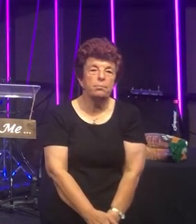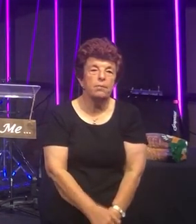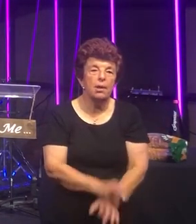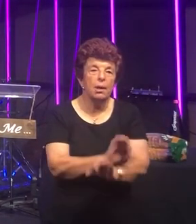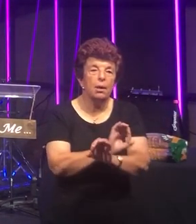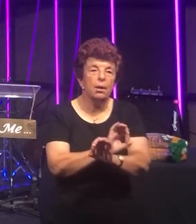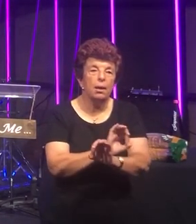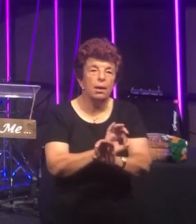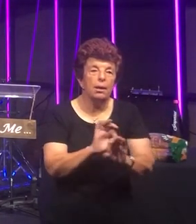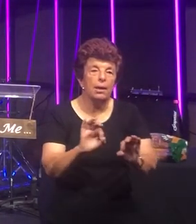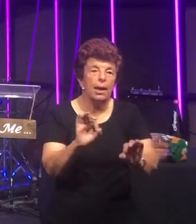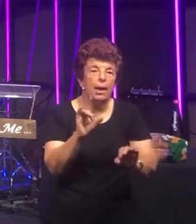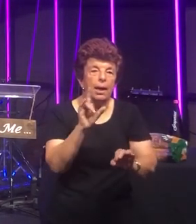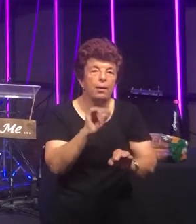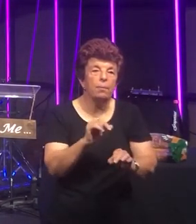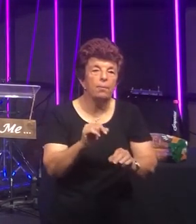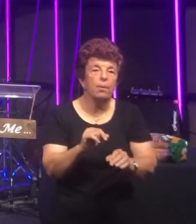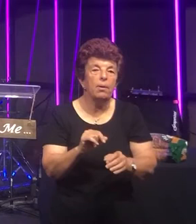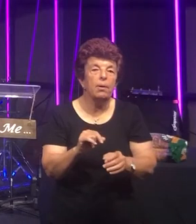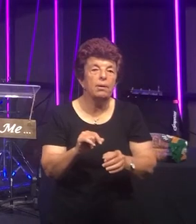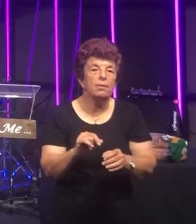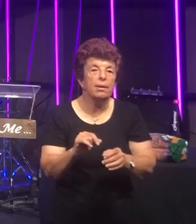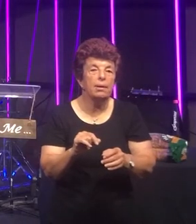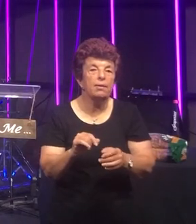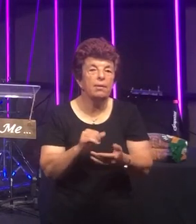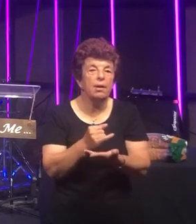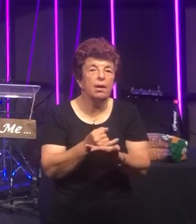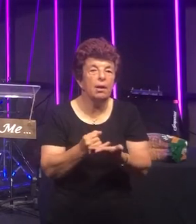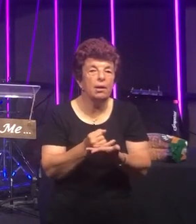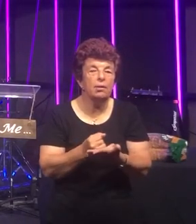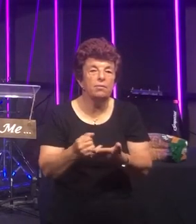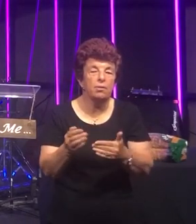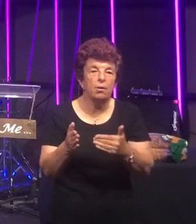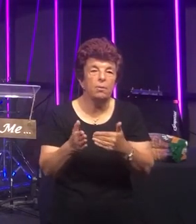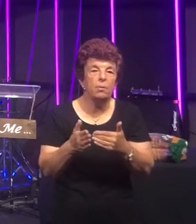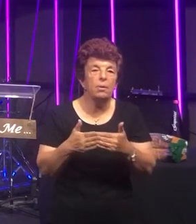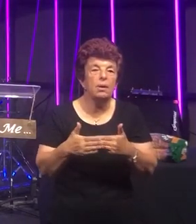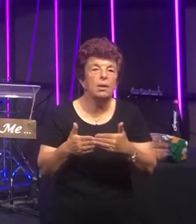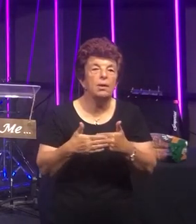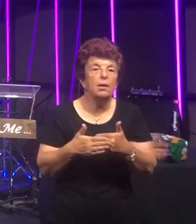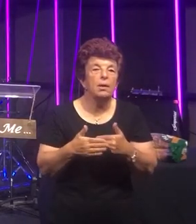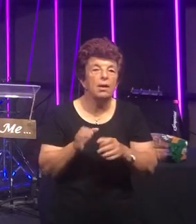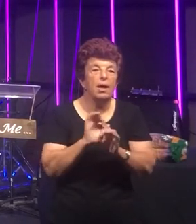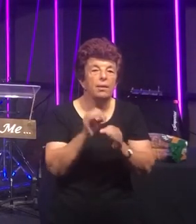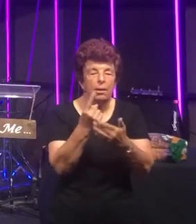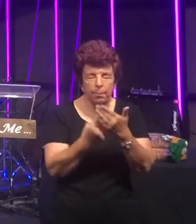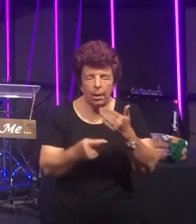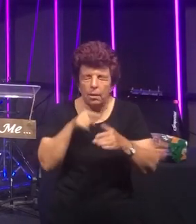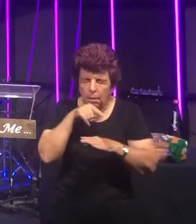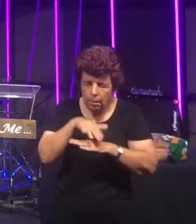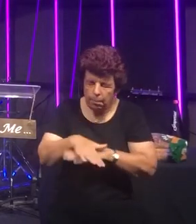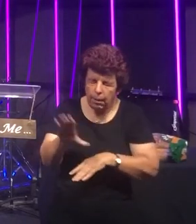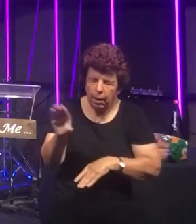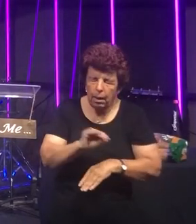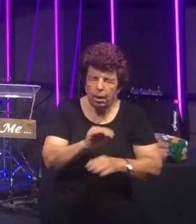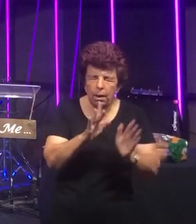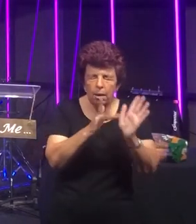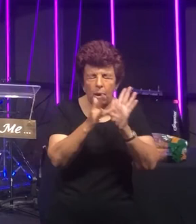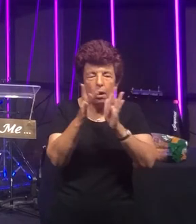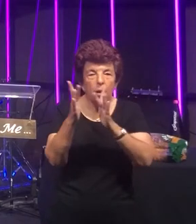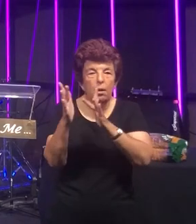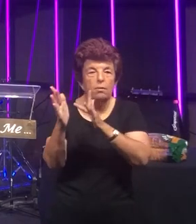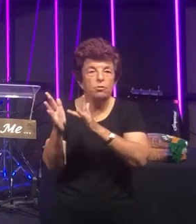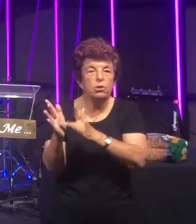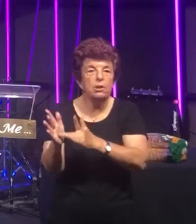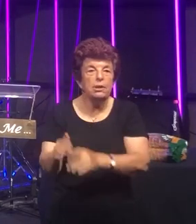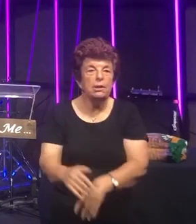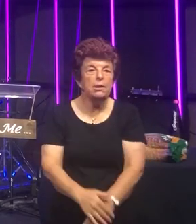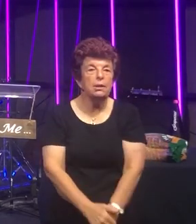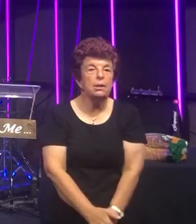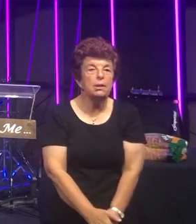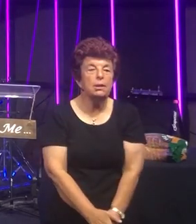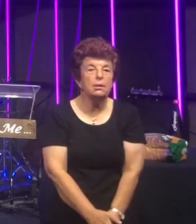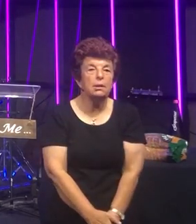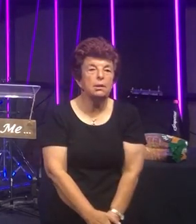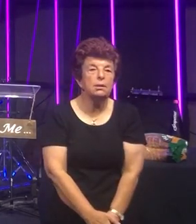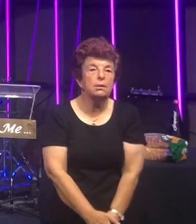Nothing can for sin atone Nothing but the blood of Jesus